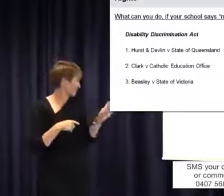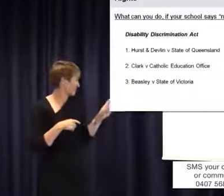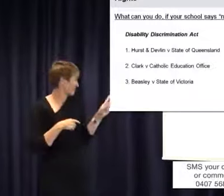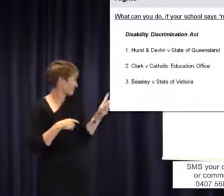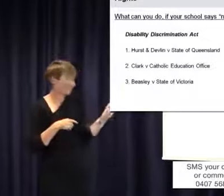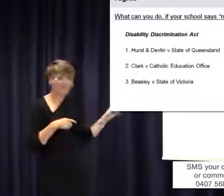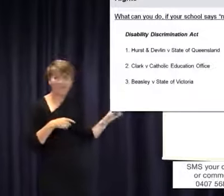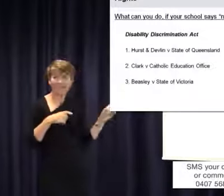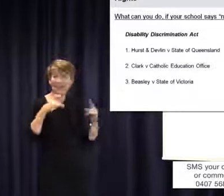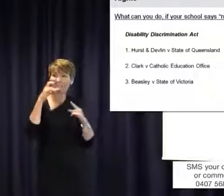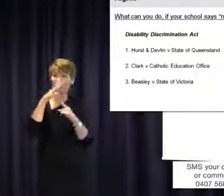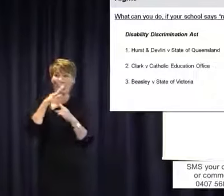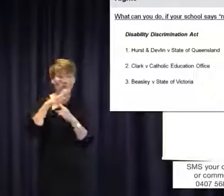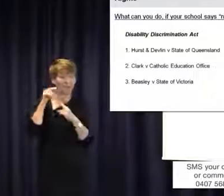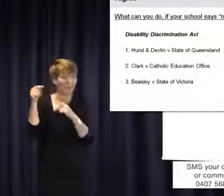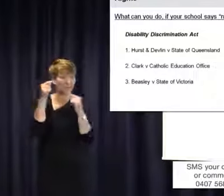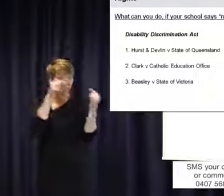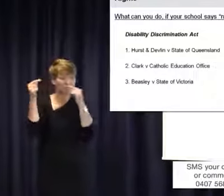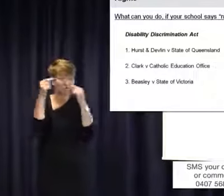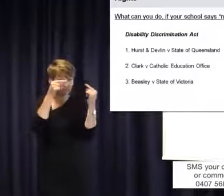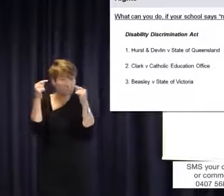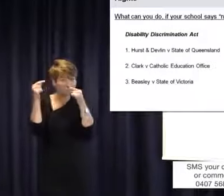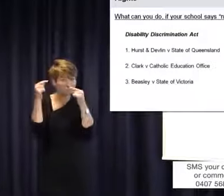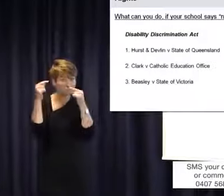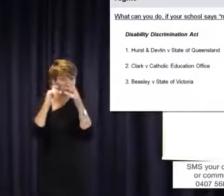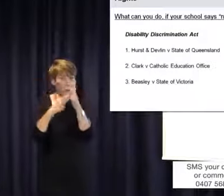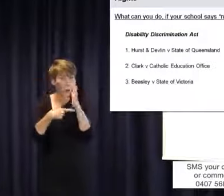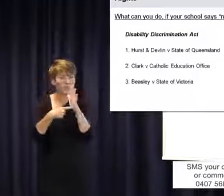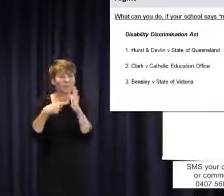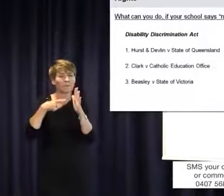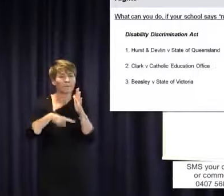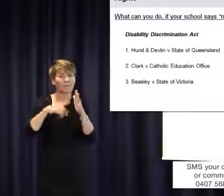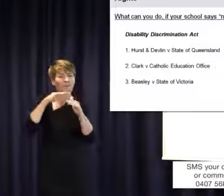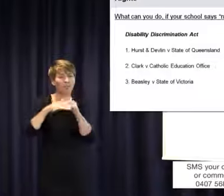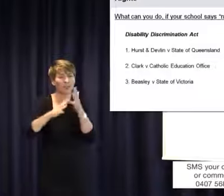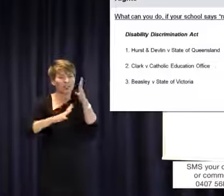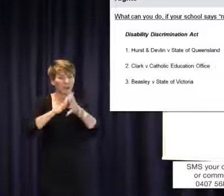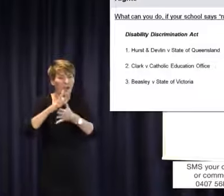because it was a case in relation to sign supported English where the school said, `Oh